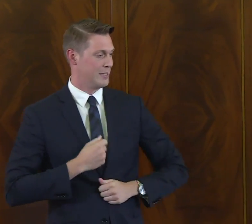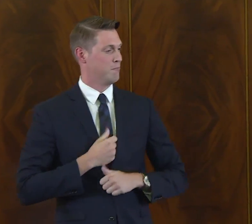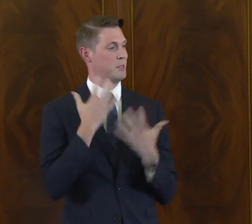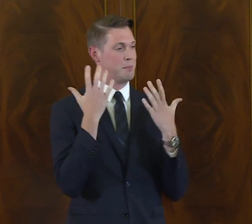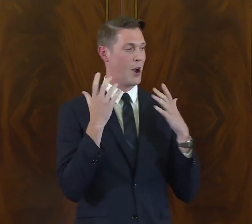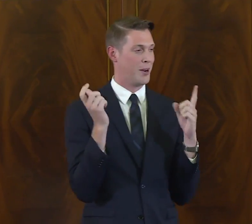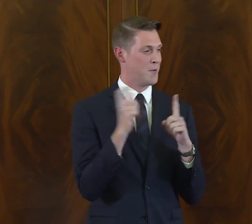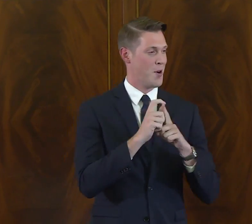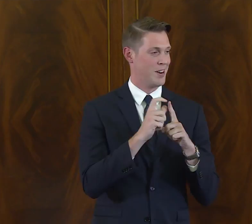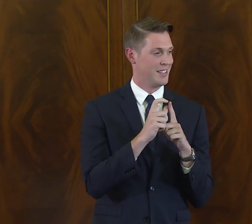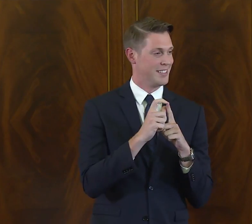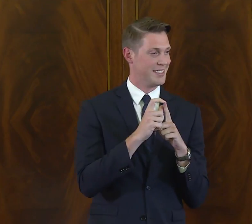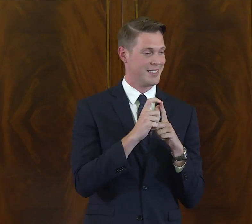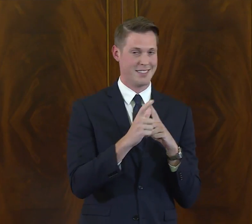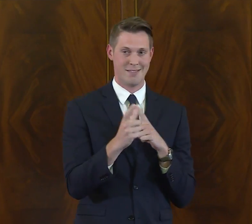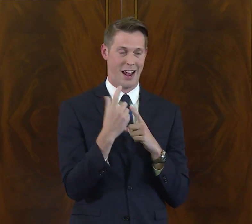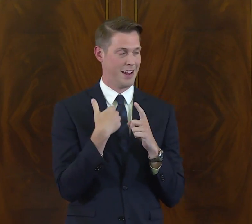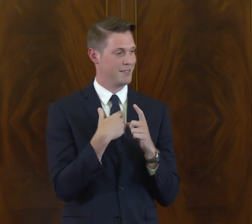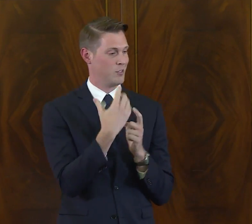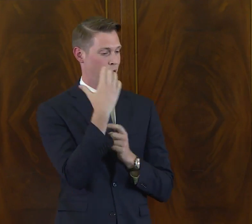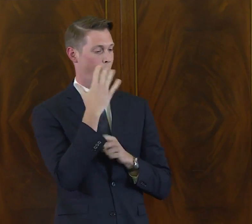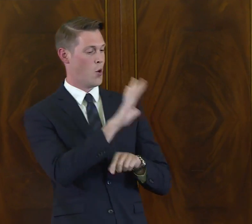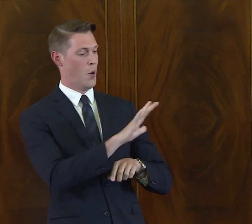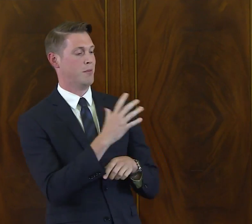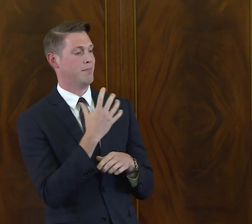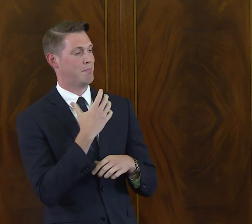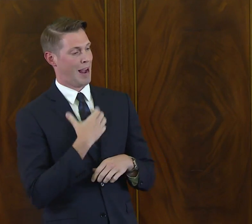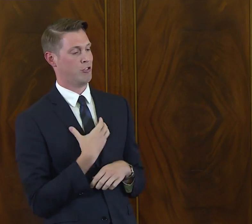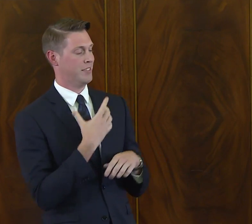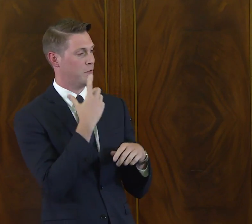Speaker: Thank you, August, for your inspiring words.